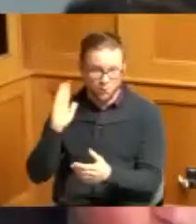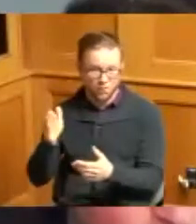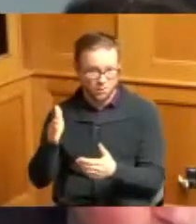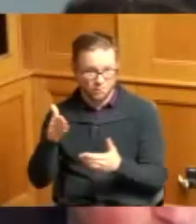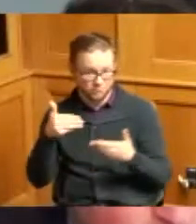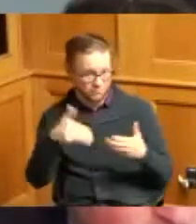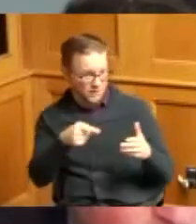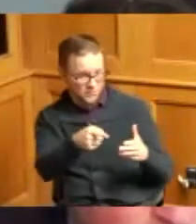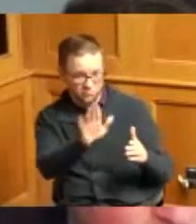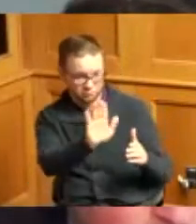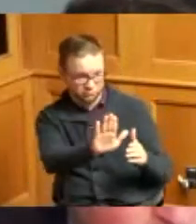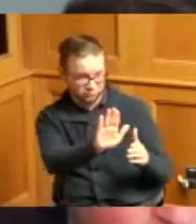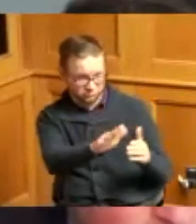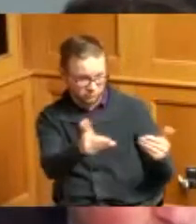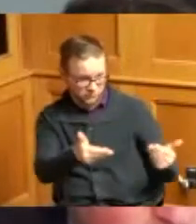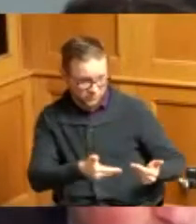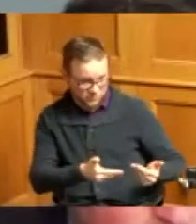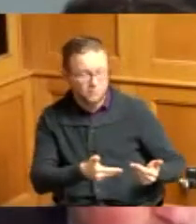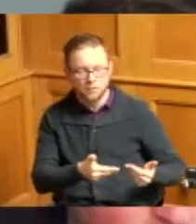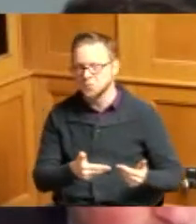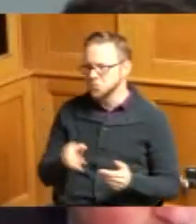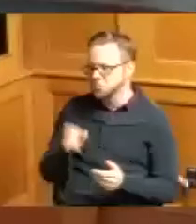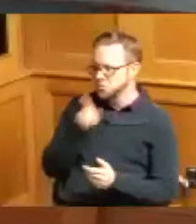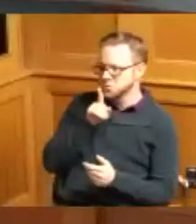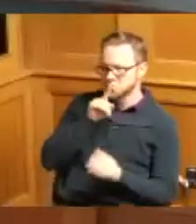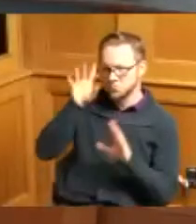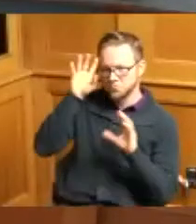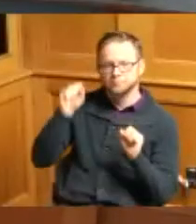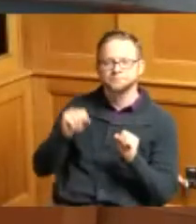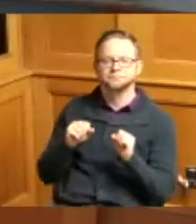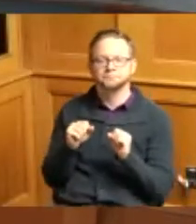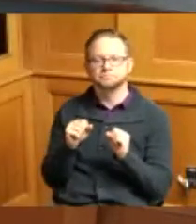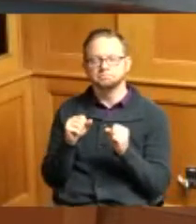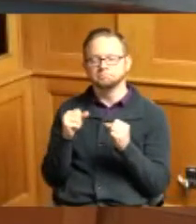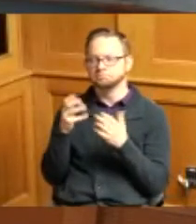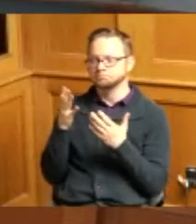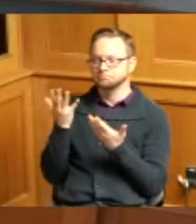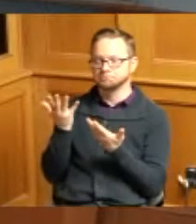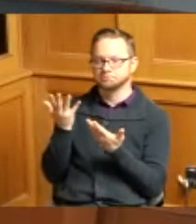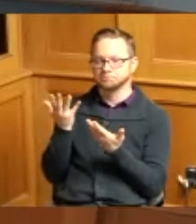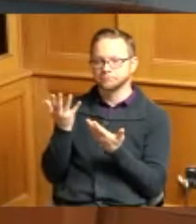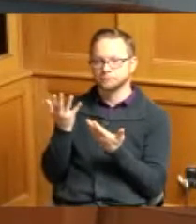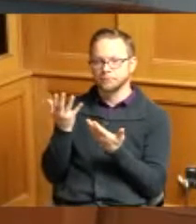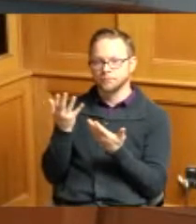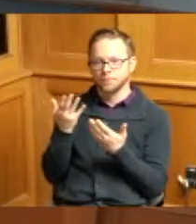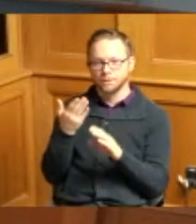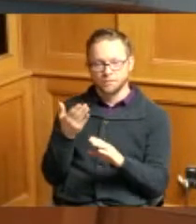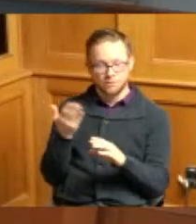thank you so much certainly will we talked earlier about the importance of boards and commissions